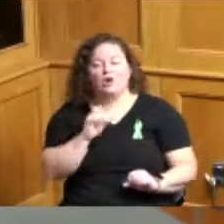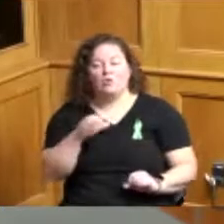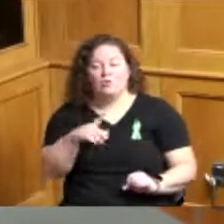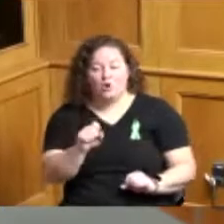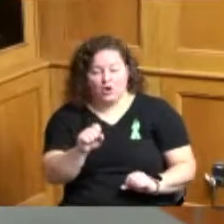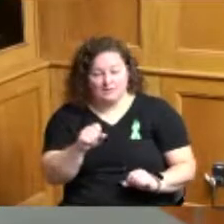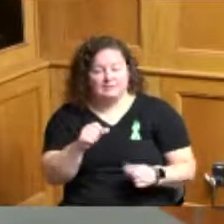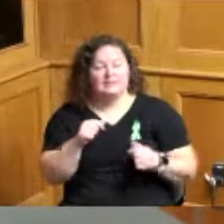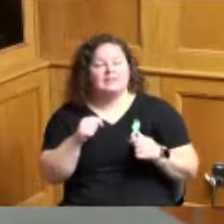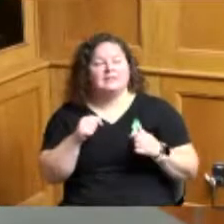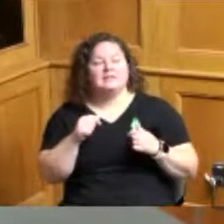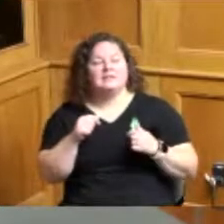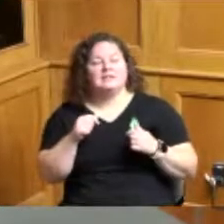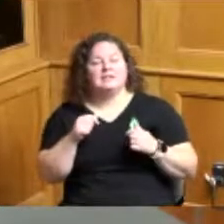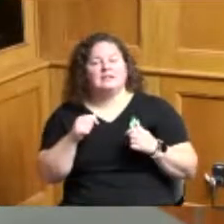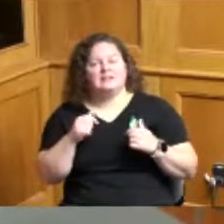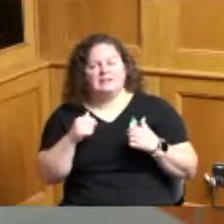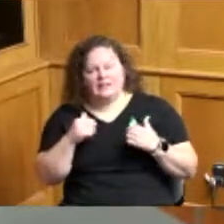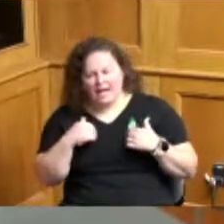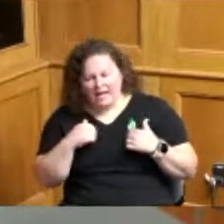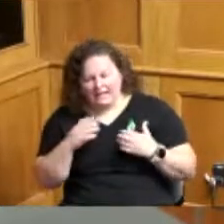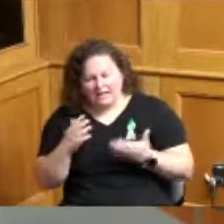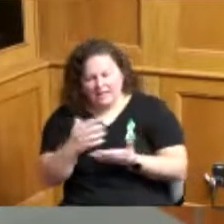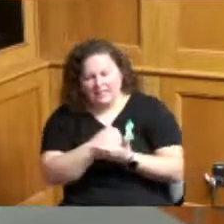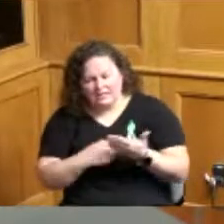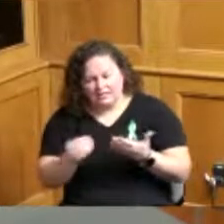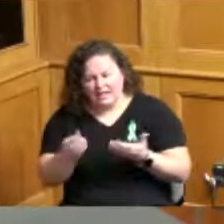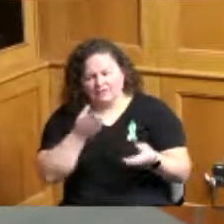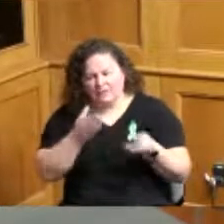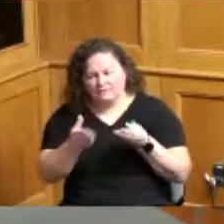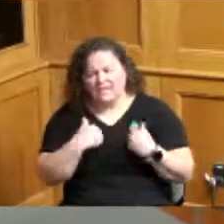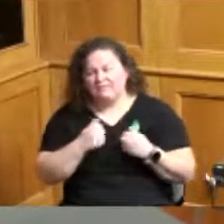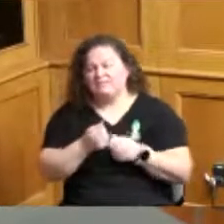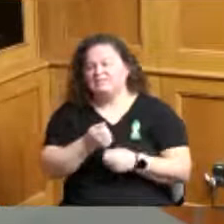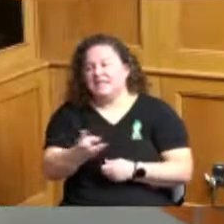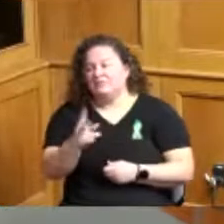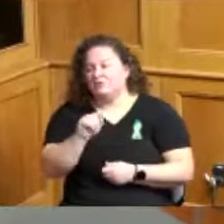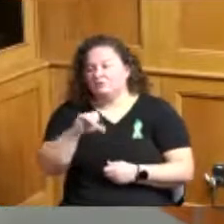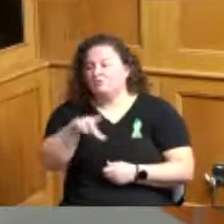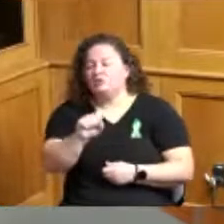perform billing and collection services have multiple tools in their toolboxes that they do use